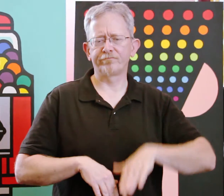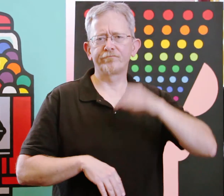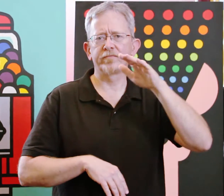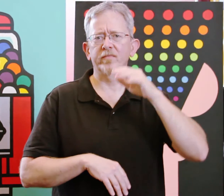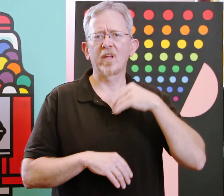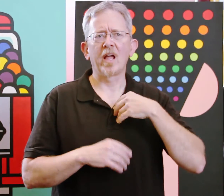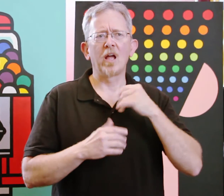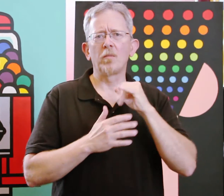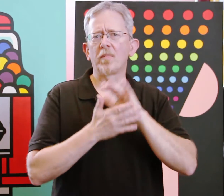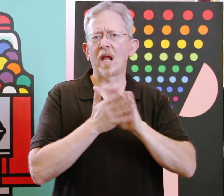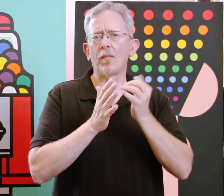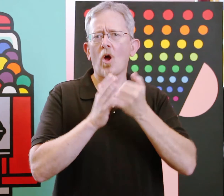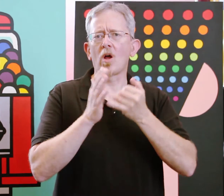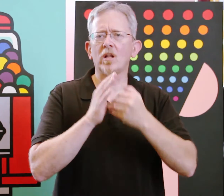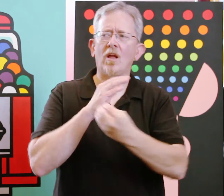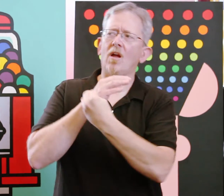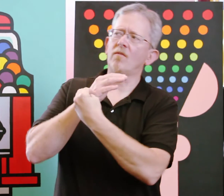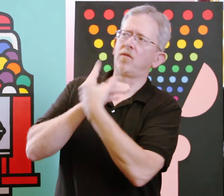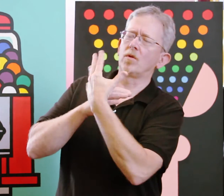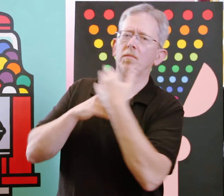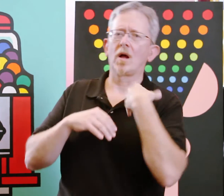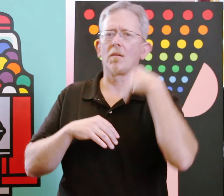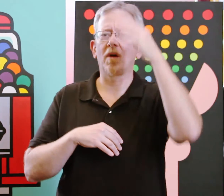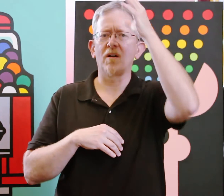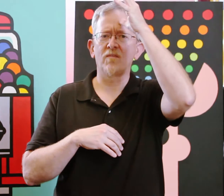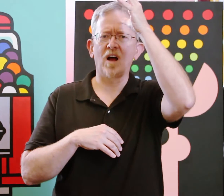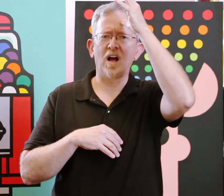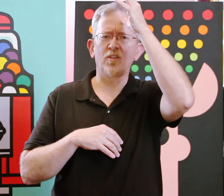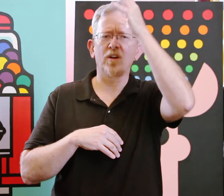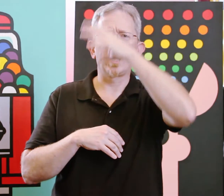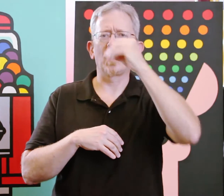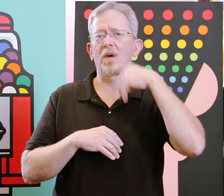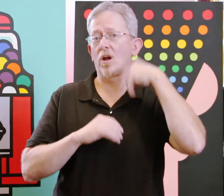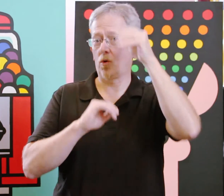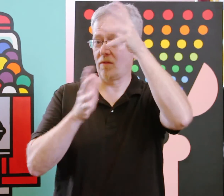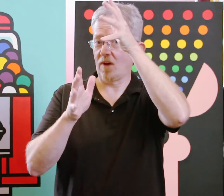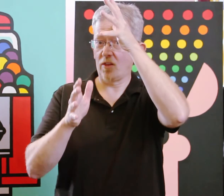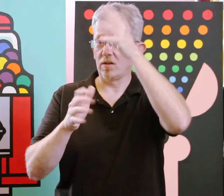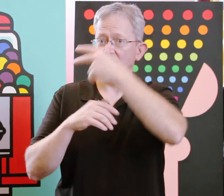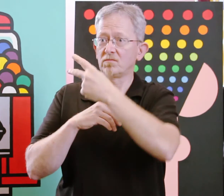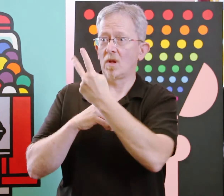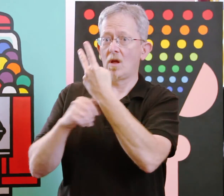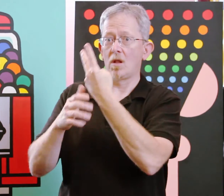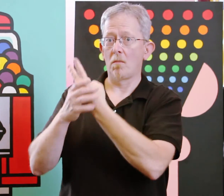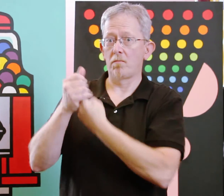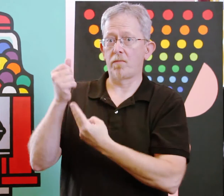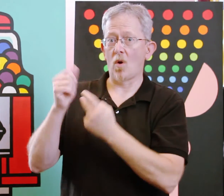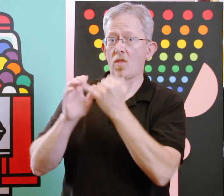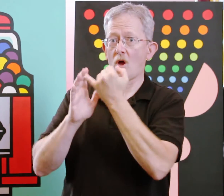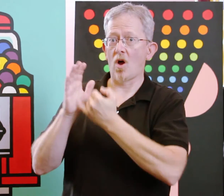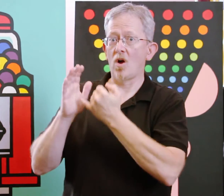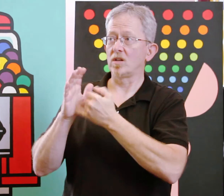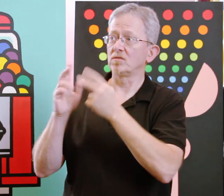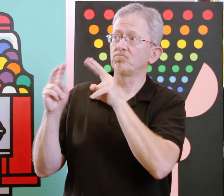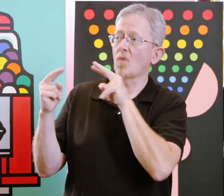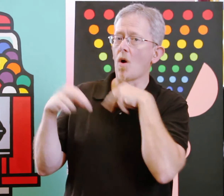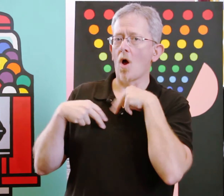Growing up I was influenced to become an artist by my father and grandfather, both whom were artists.